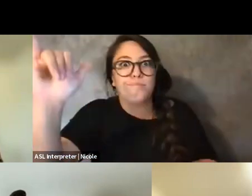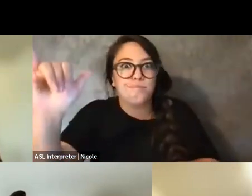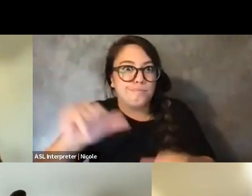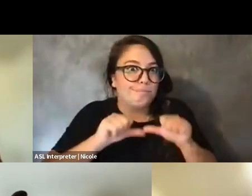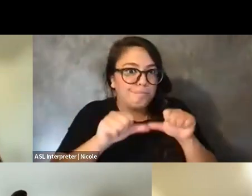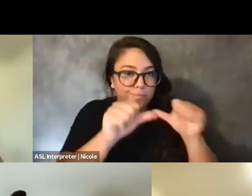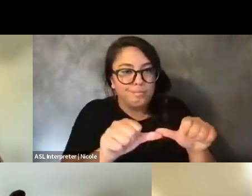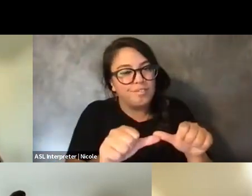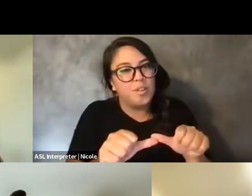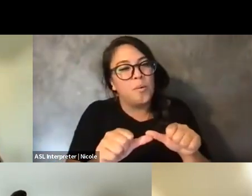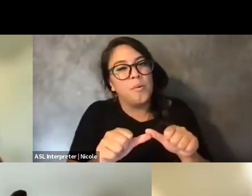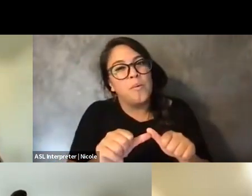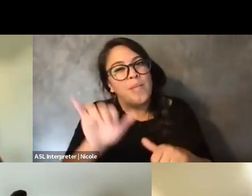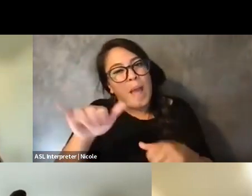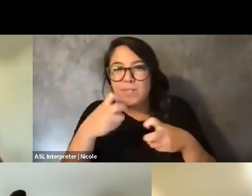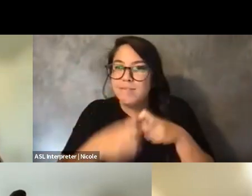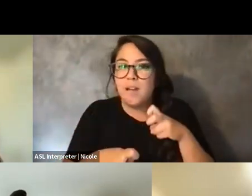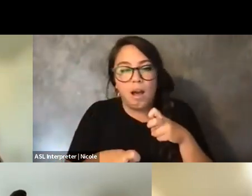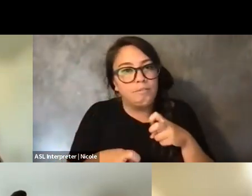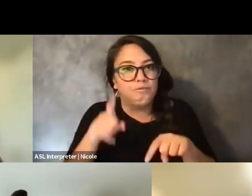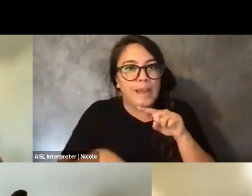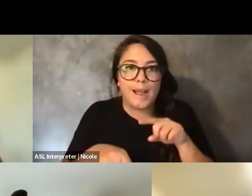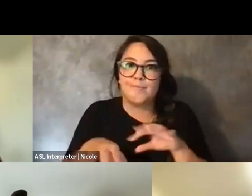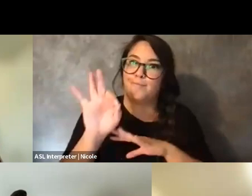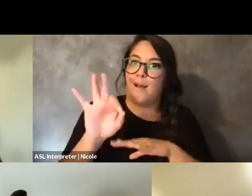out with each other as a group, you know, of like 11 people.